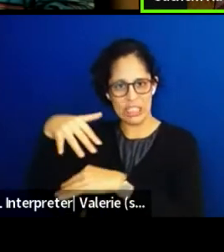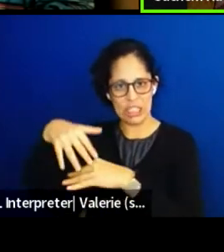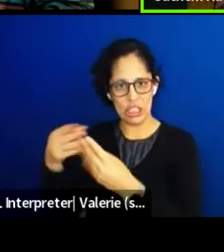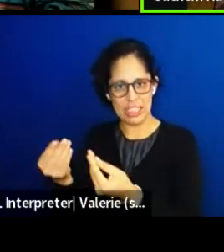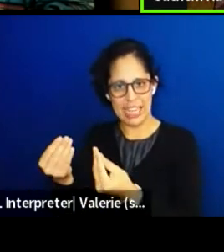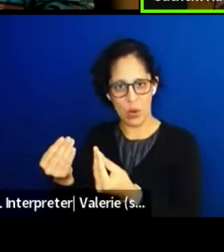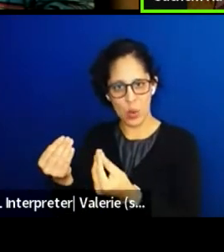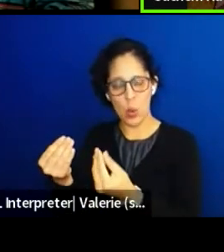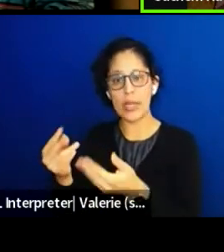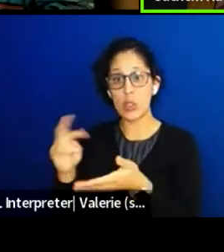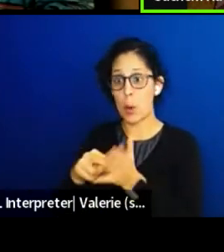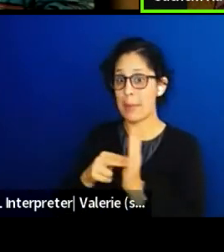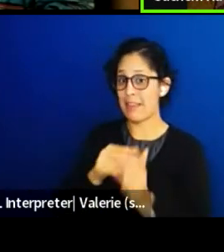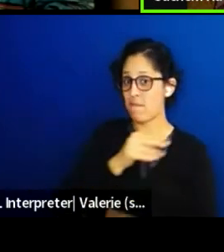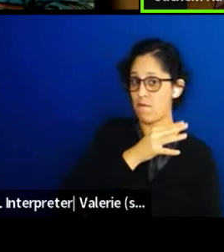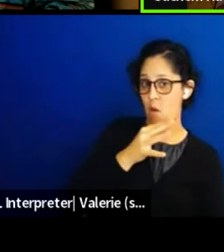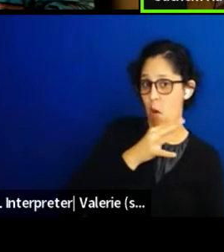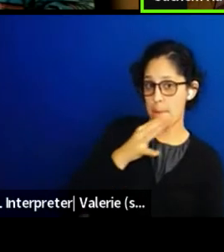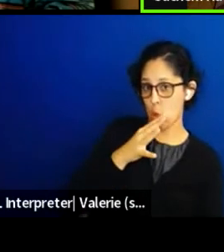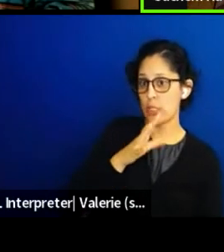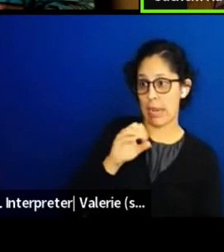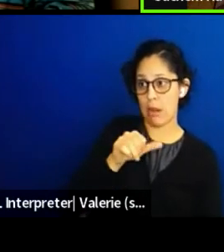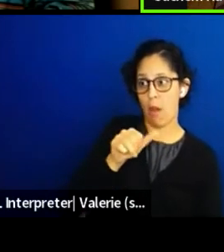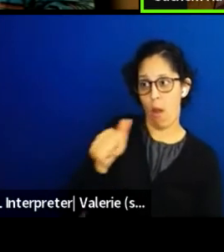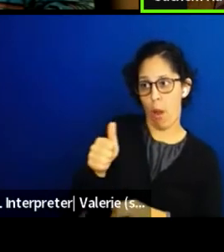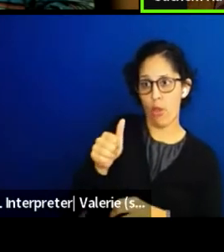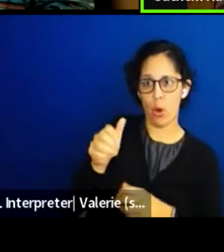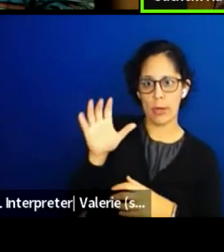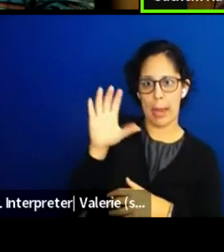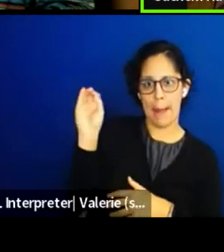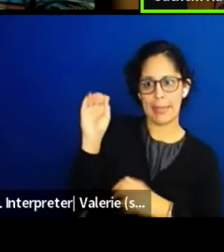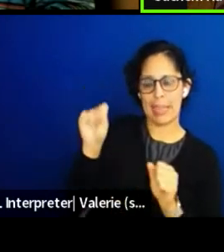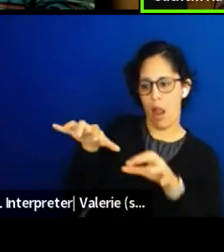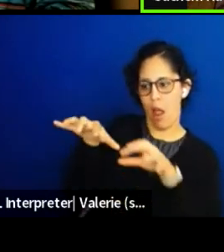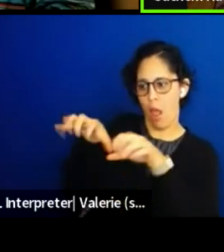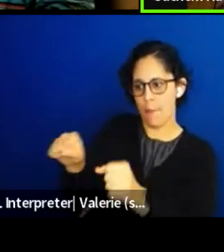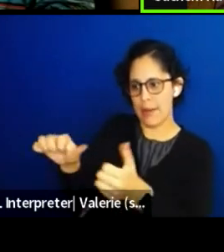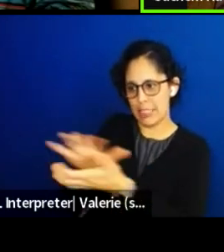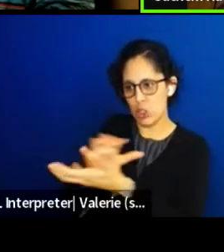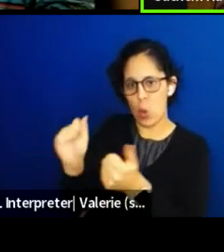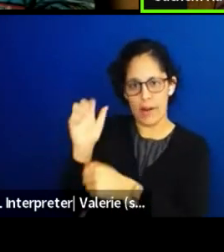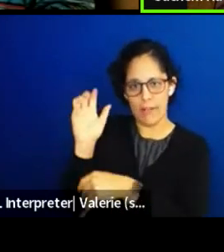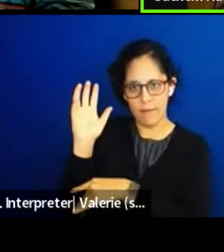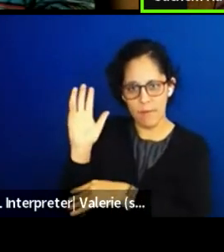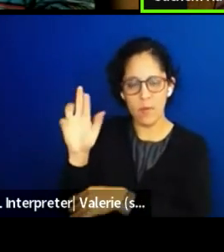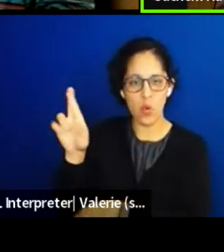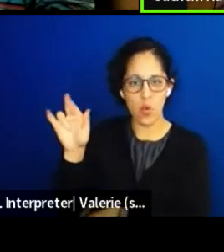and destroy the rainforests. And we're seeing giant tandem trucks coming out every day,